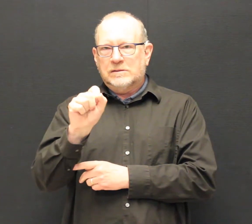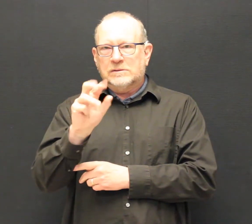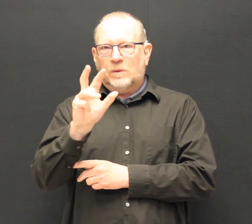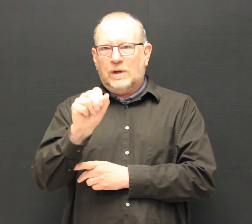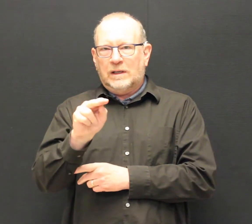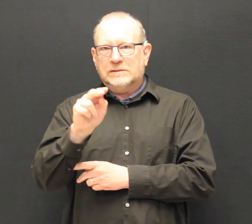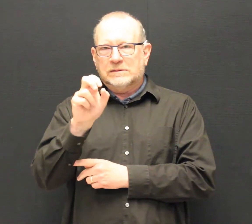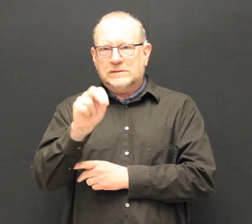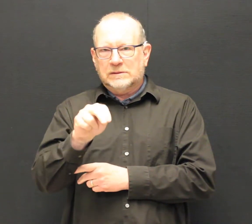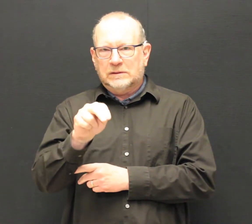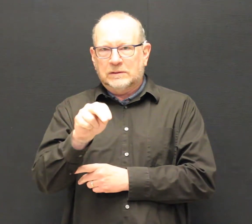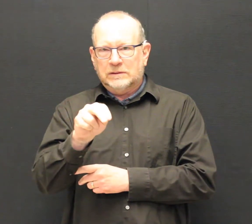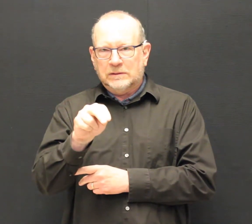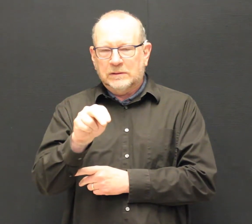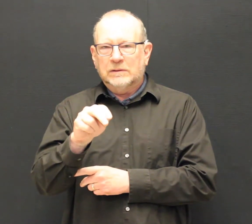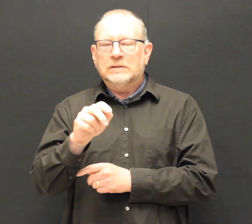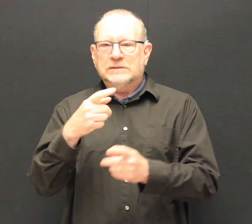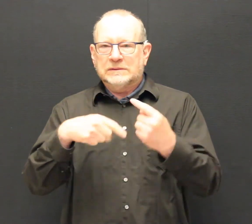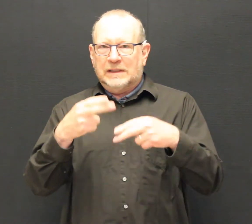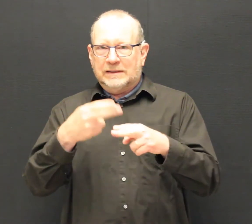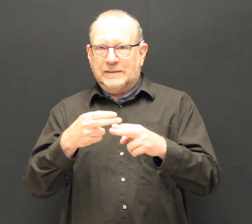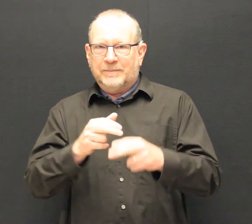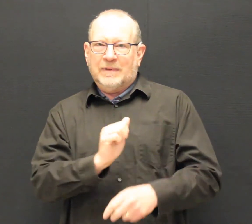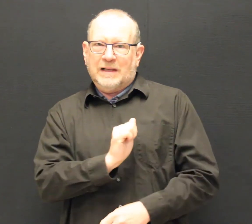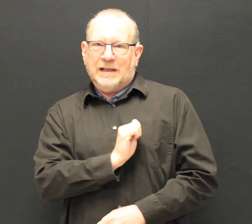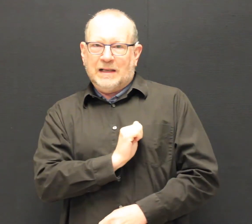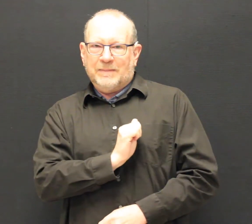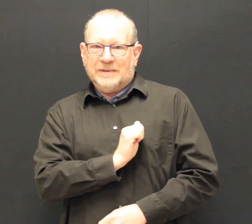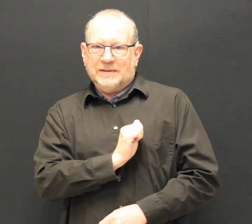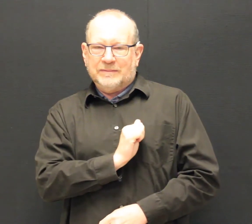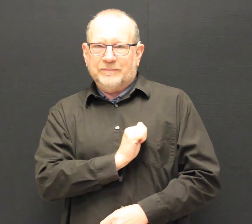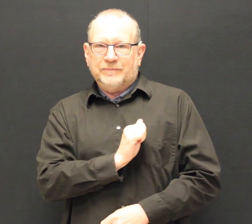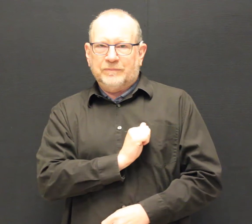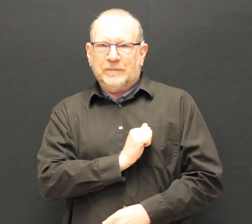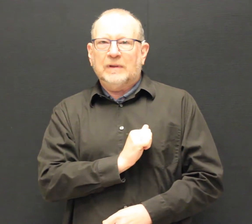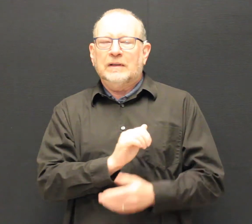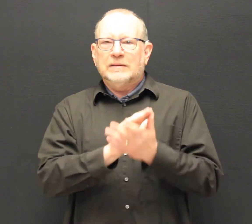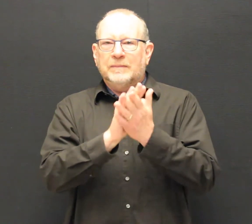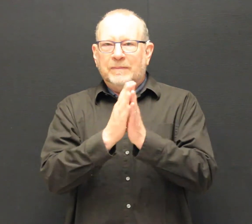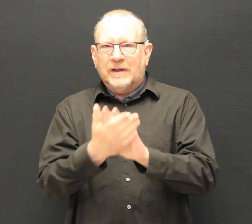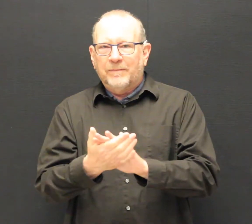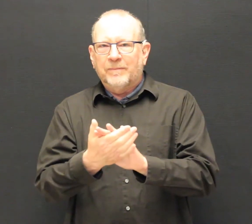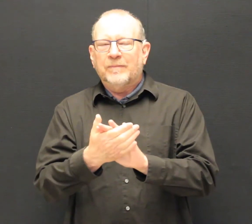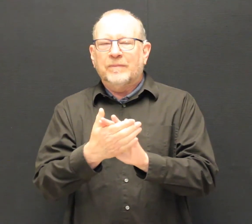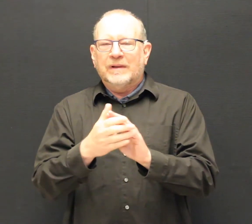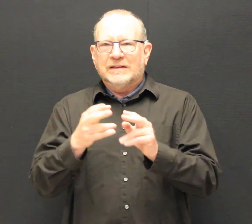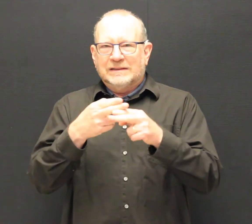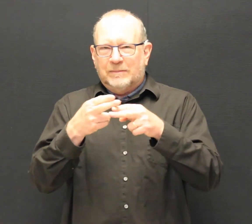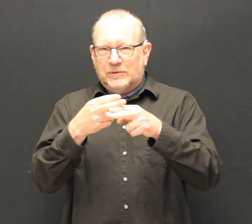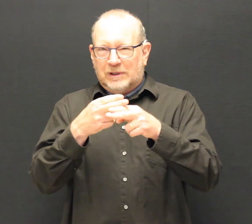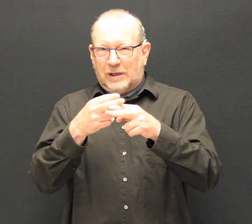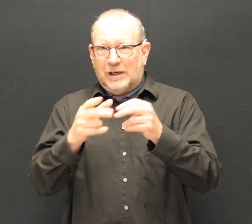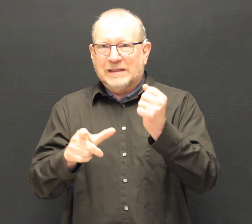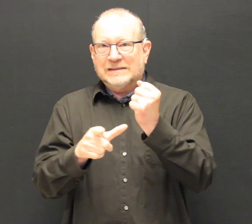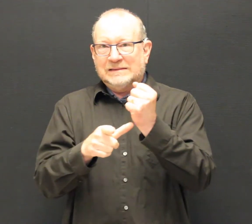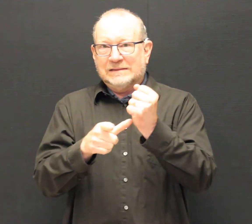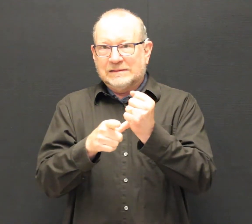Amy McQuaid-Swanson is now acting Assistant Director.